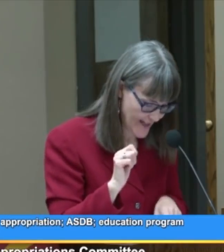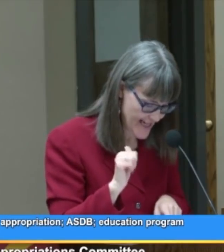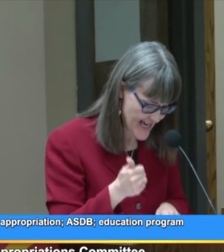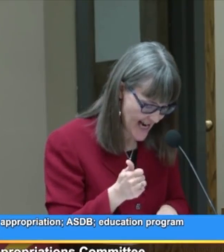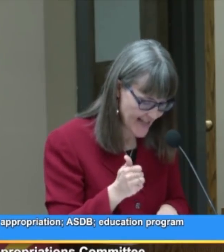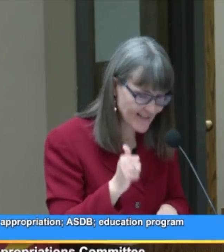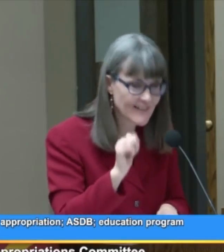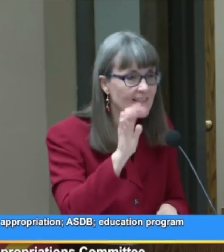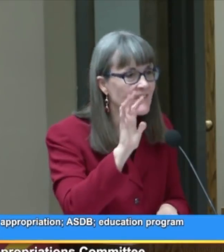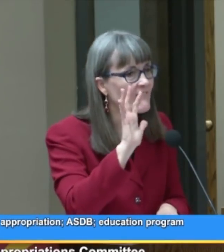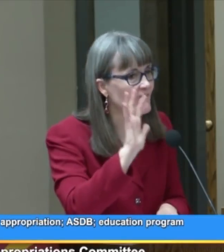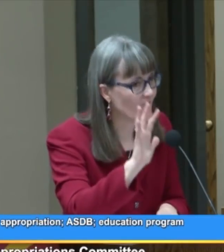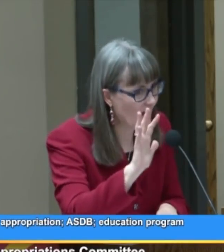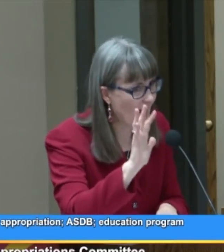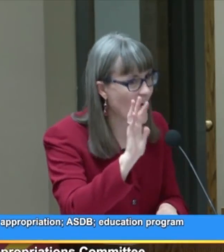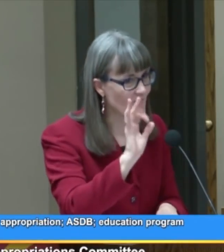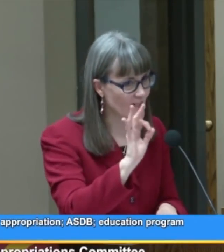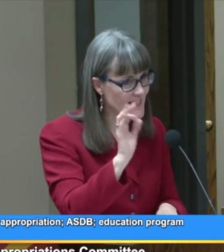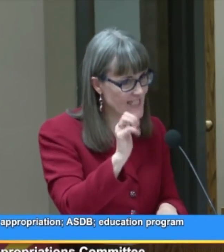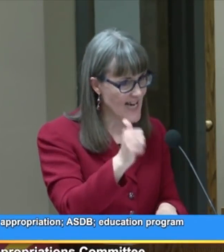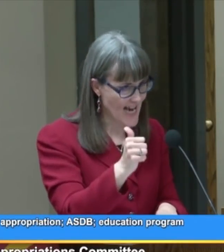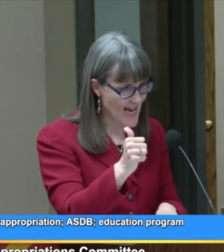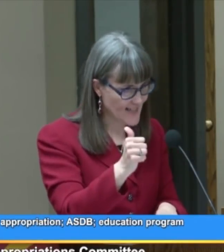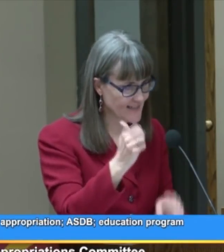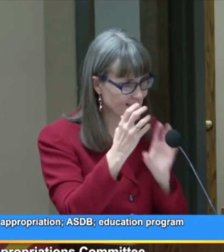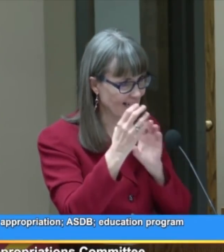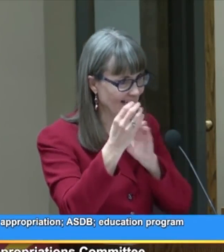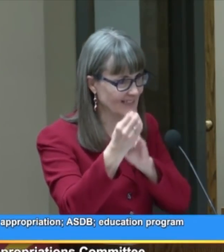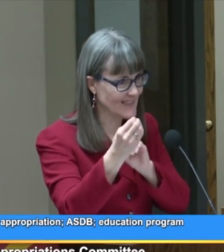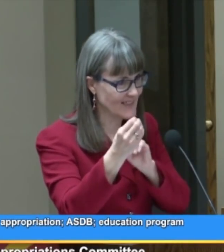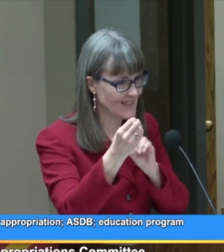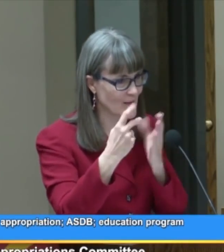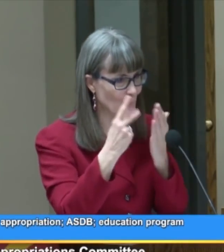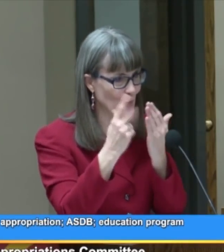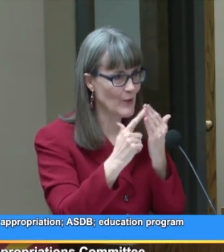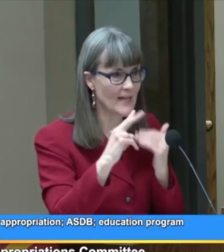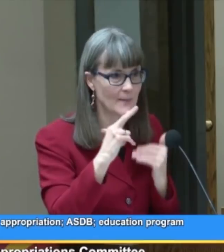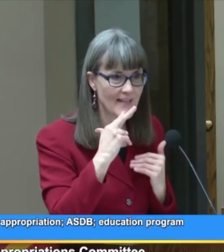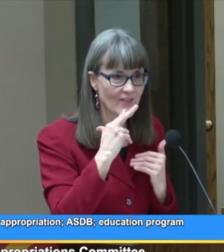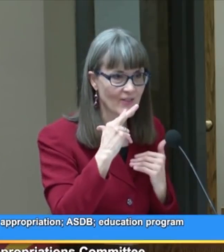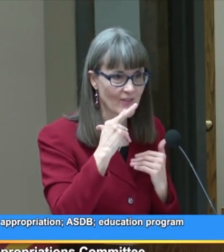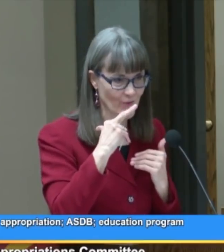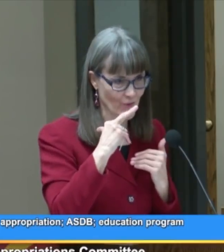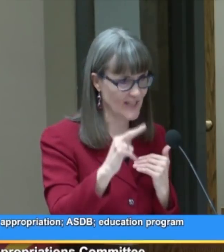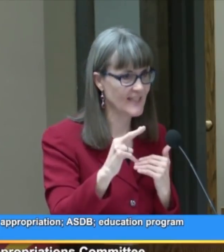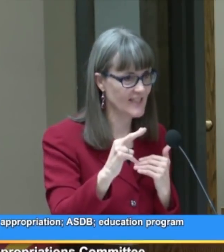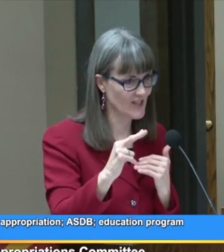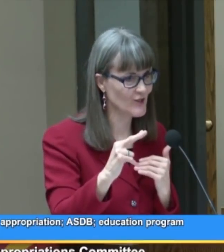In 2010, 5 of the 10 exited the program at three-years-old